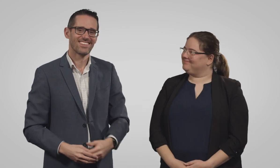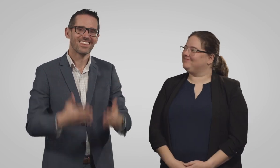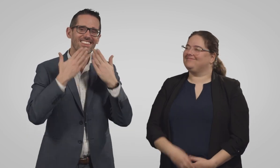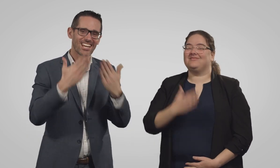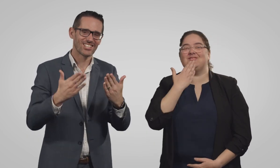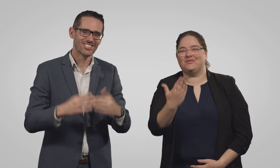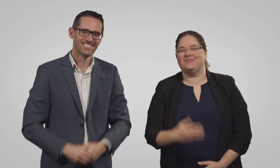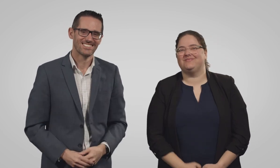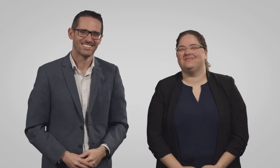Thank you!